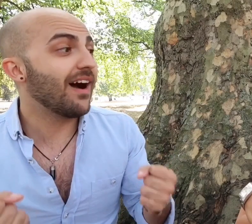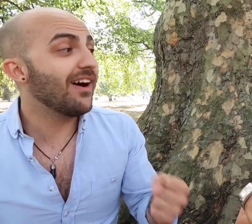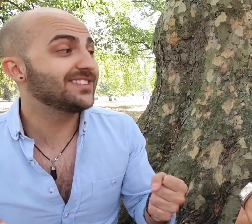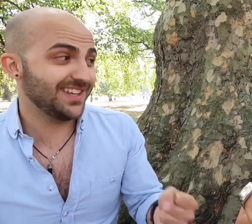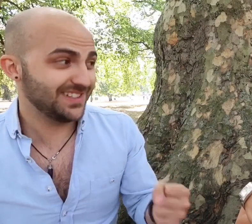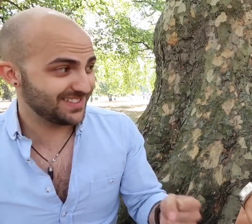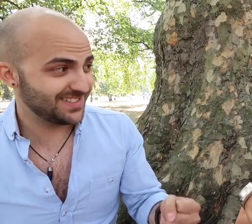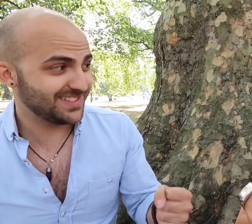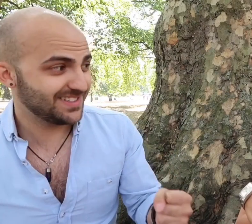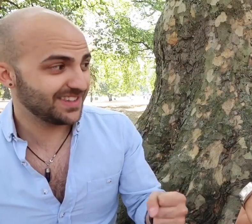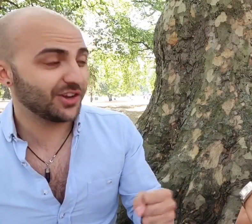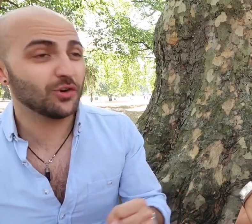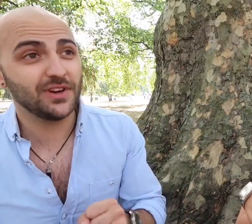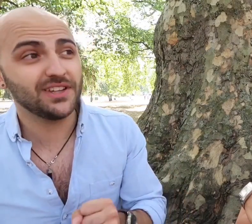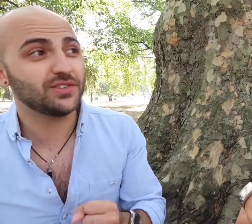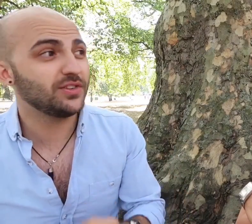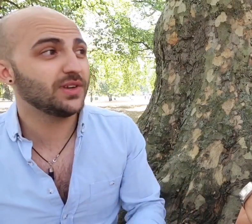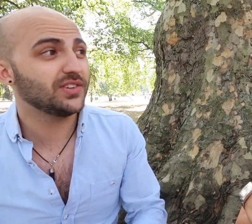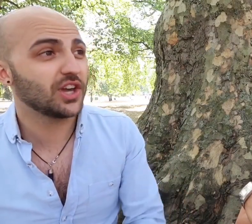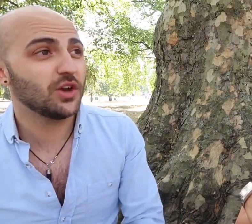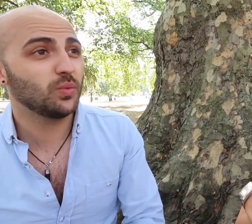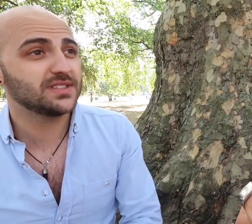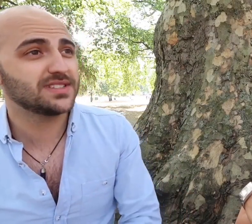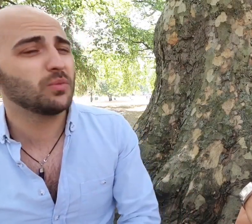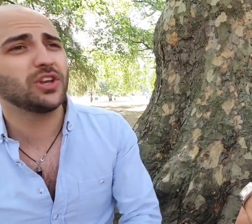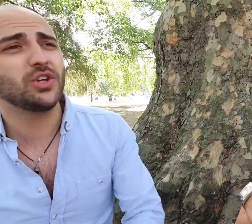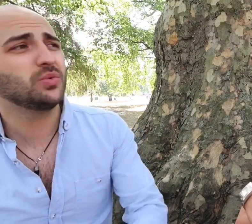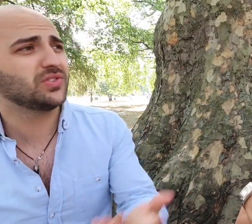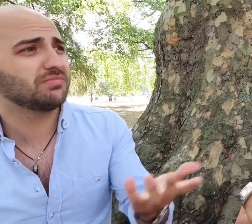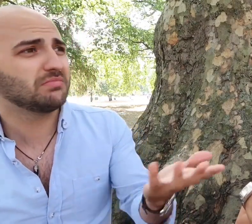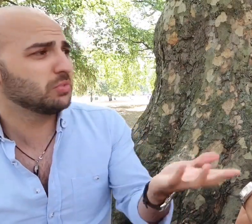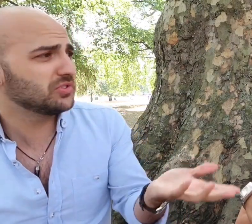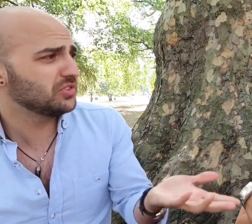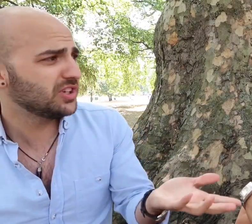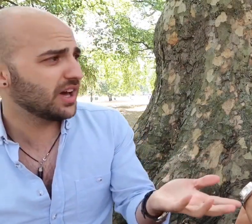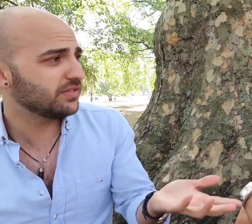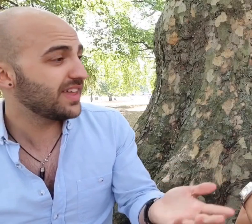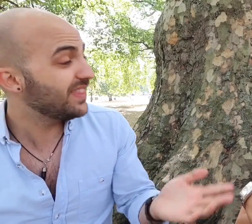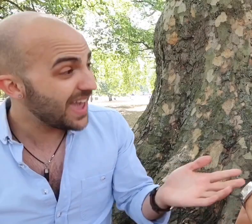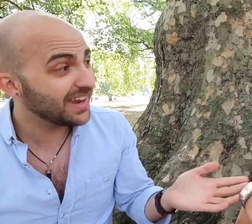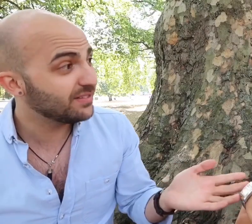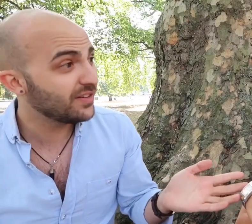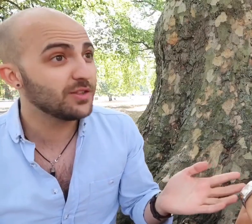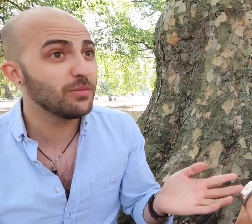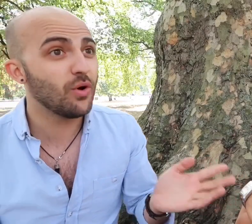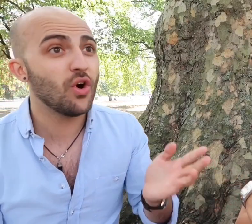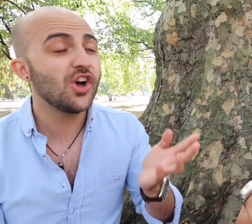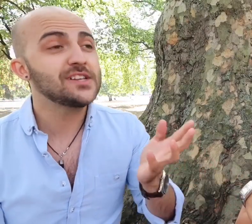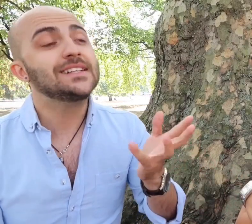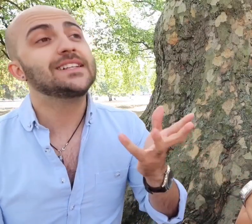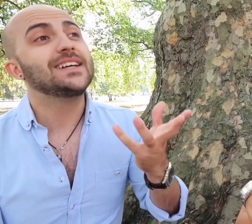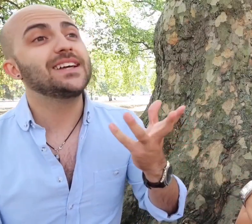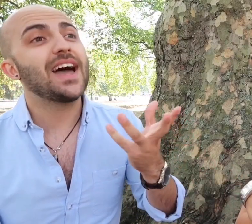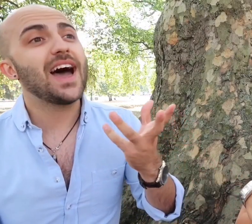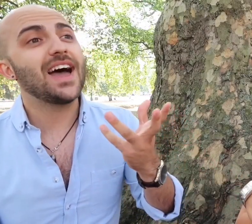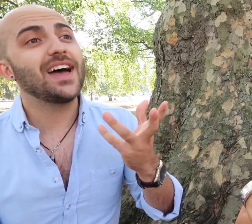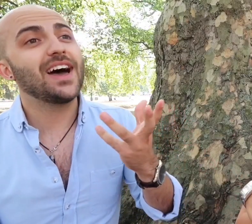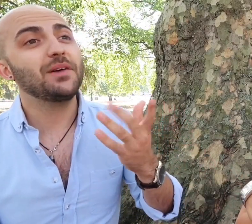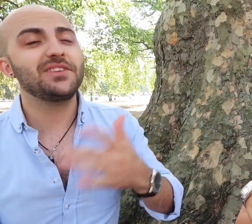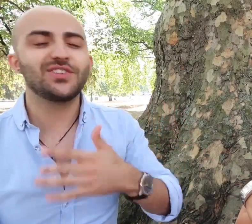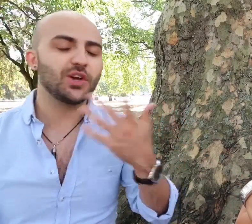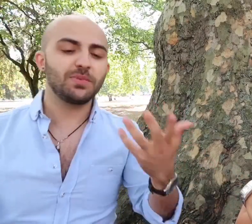artists that got released a few years ago with someone who wasn't good enough and then furthermore.. this is so